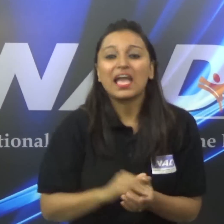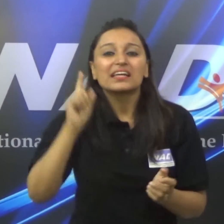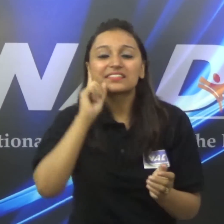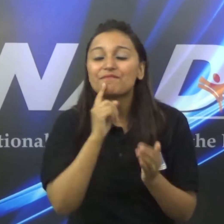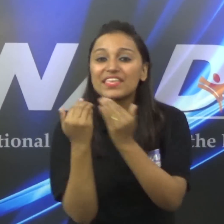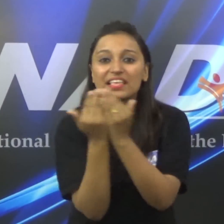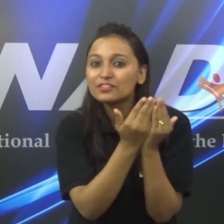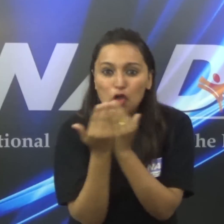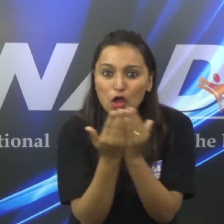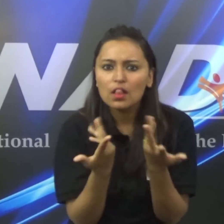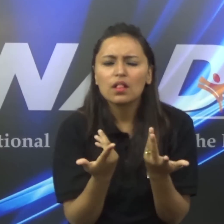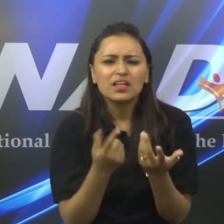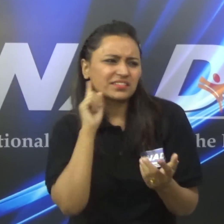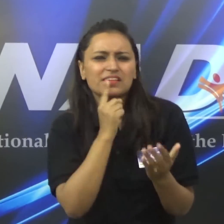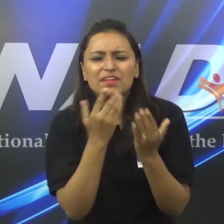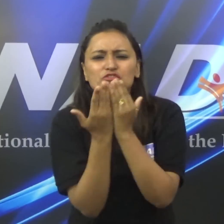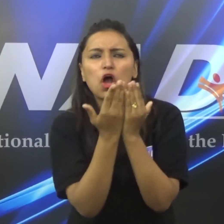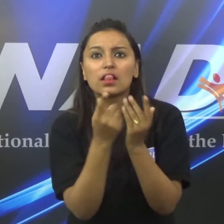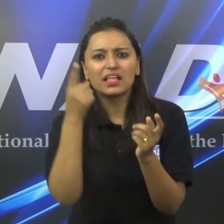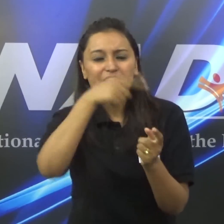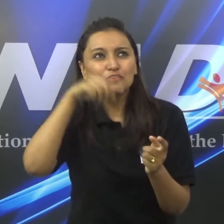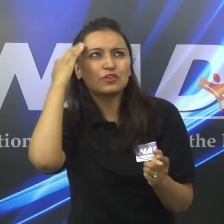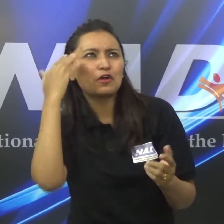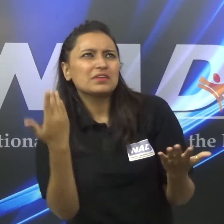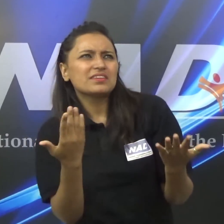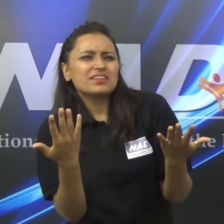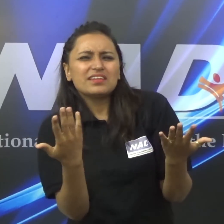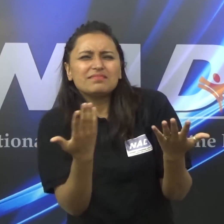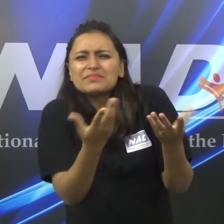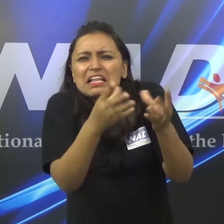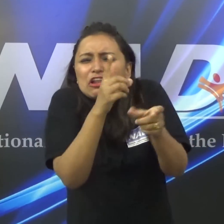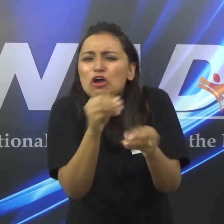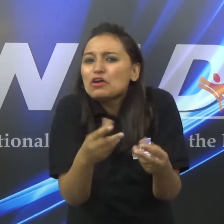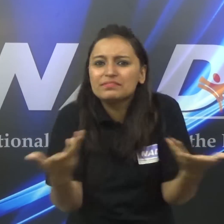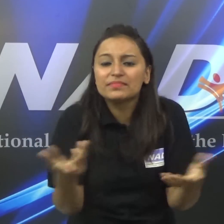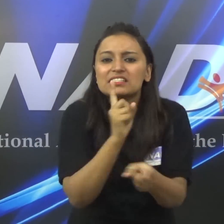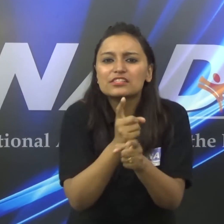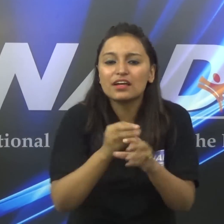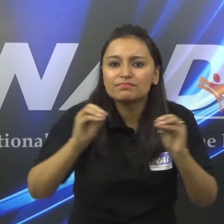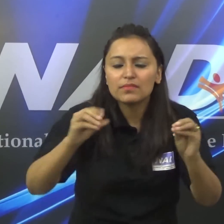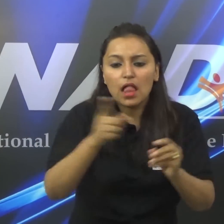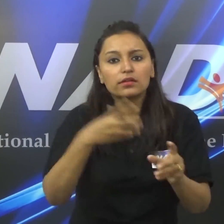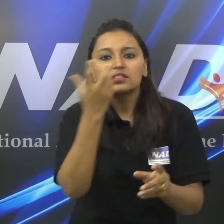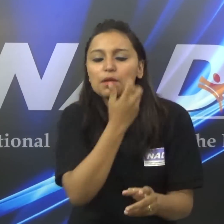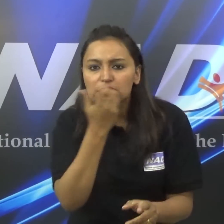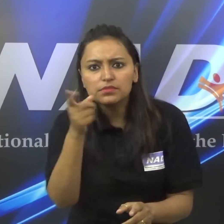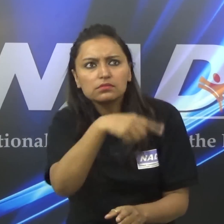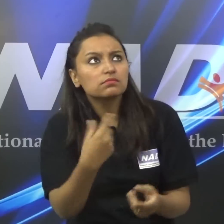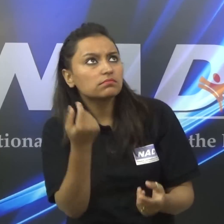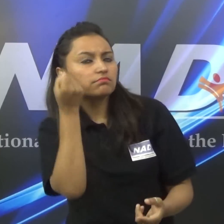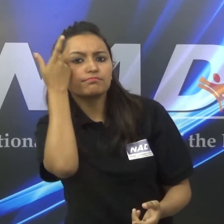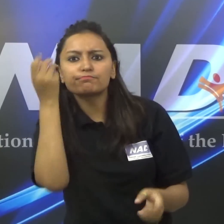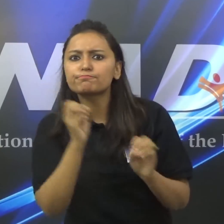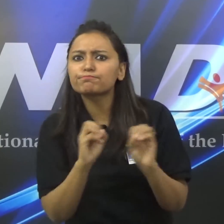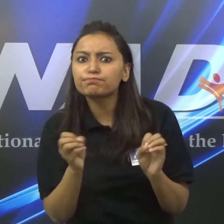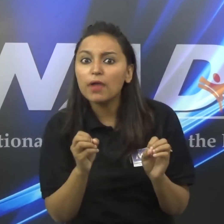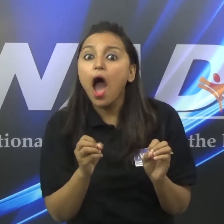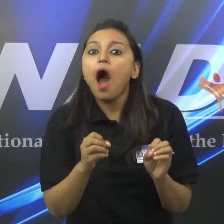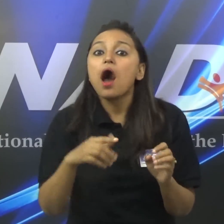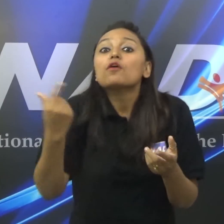In deaf schools teachers teach only orally and don’t use sign language. Most of deaf children do not understand what teachers speak.